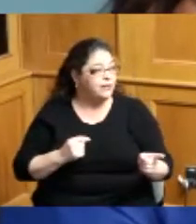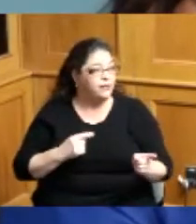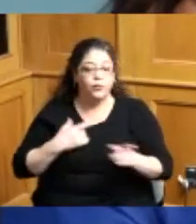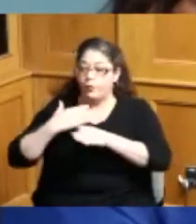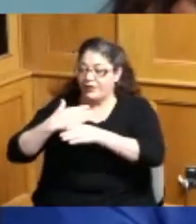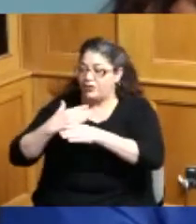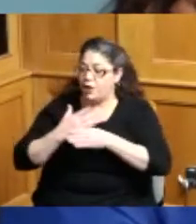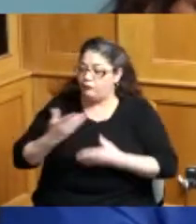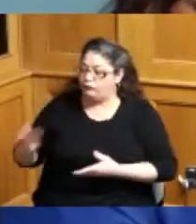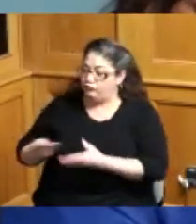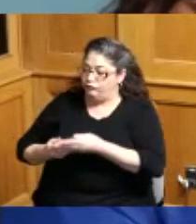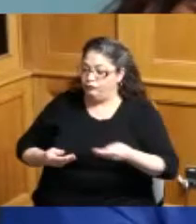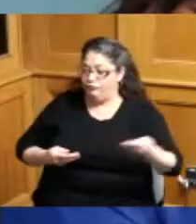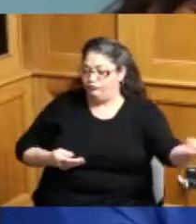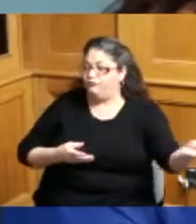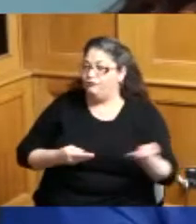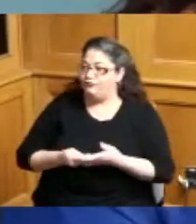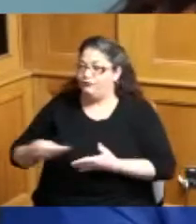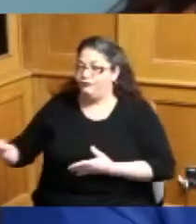yeah let's share I have where you would be spending something